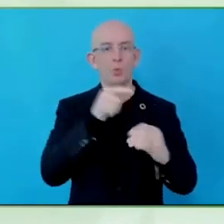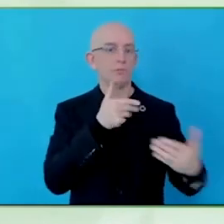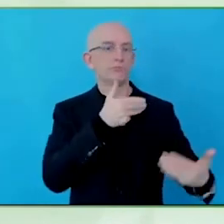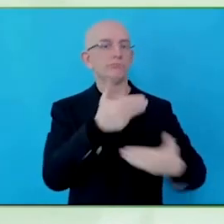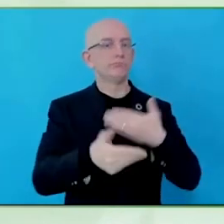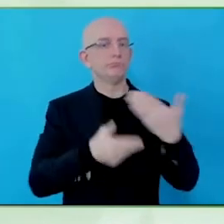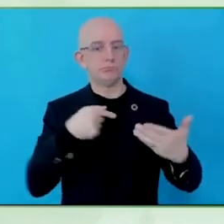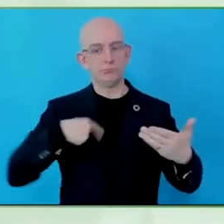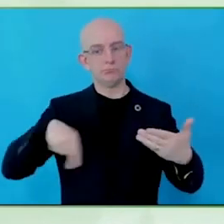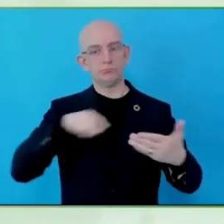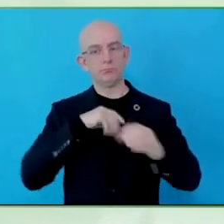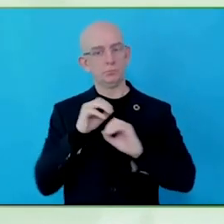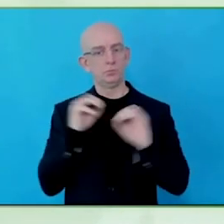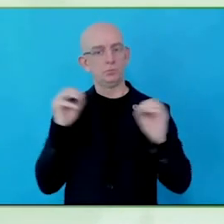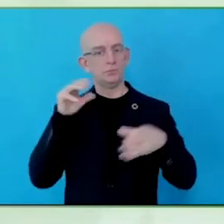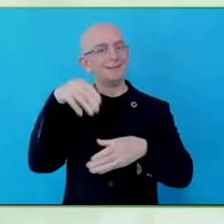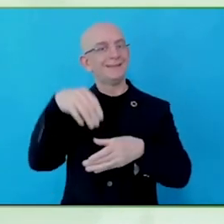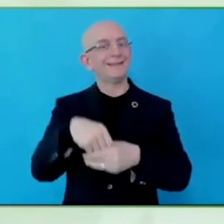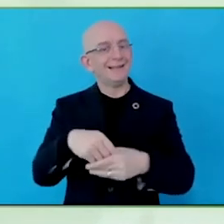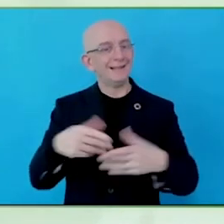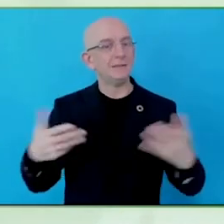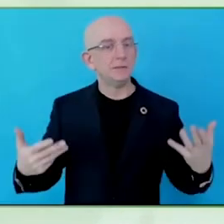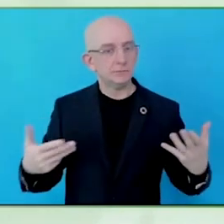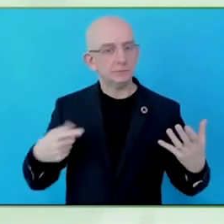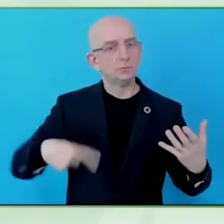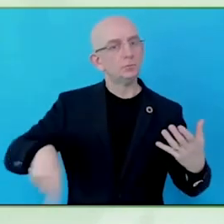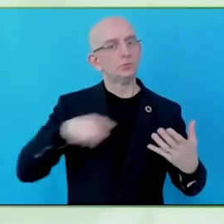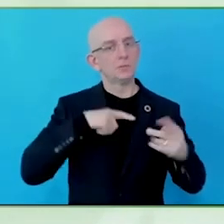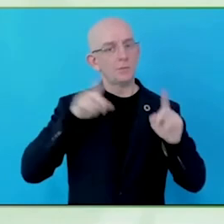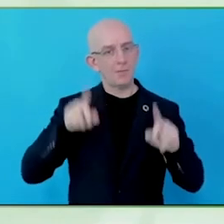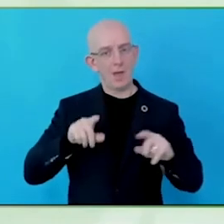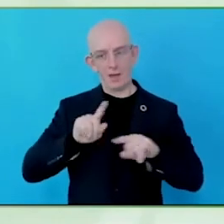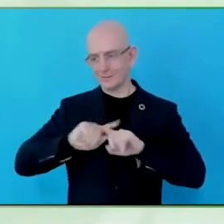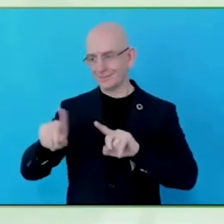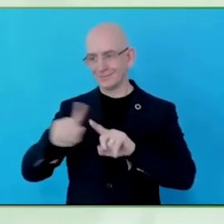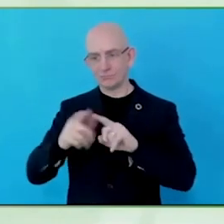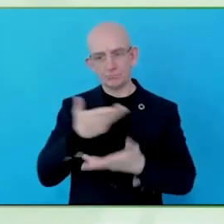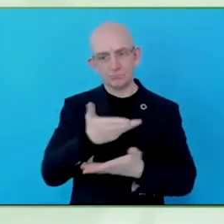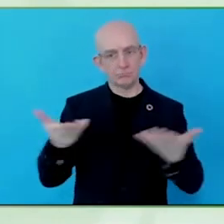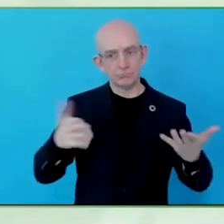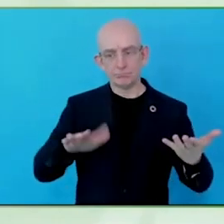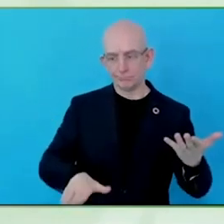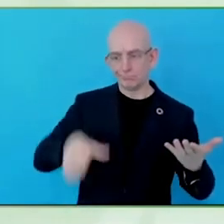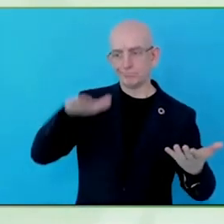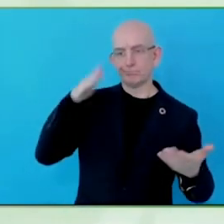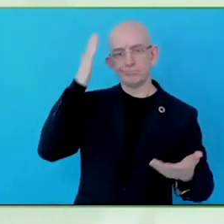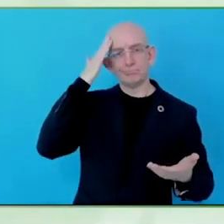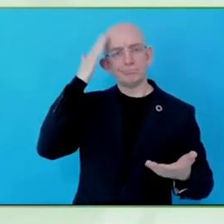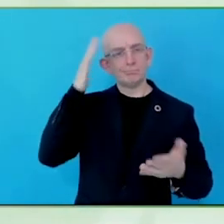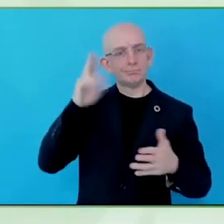that correct, and make sure we implement that through every stage, everything we are working on when we are building products and